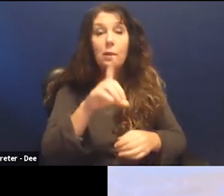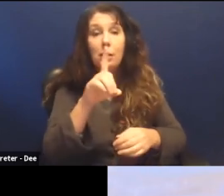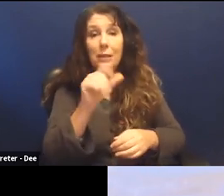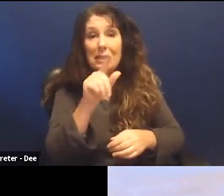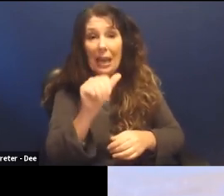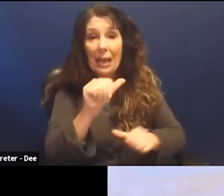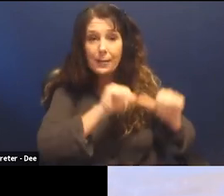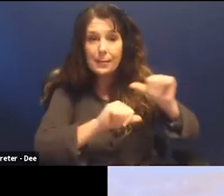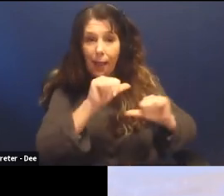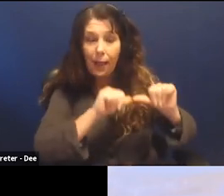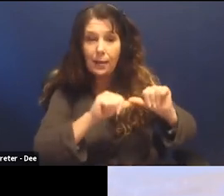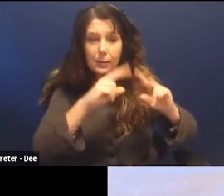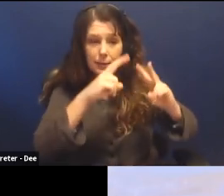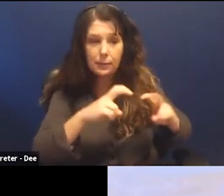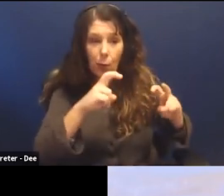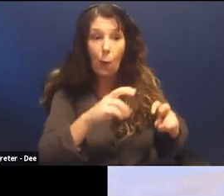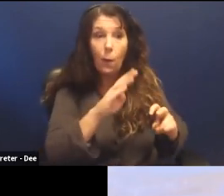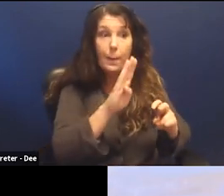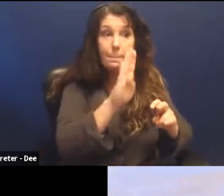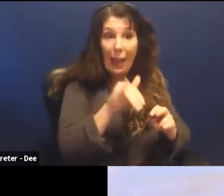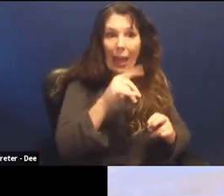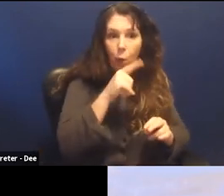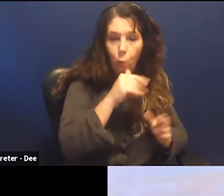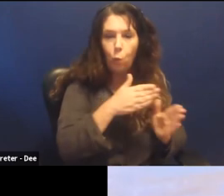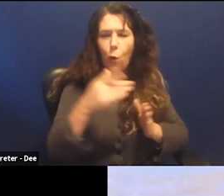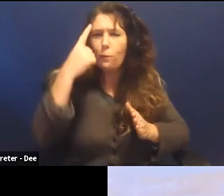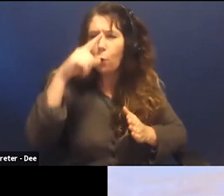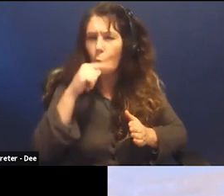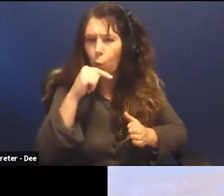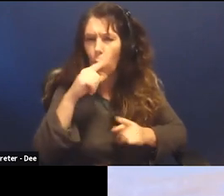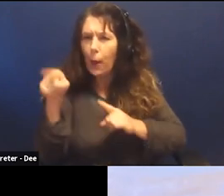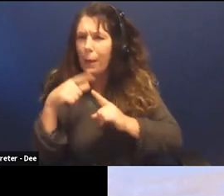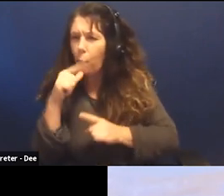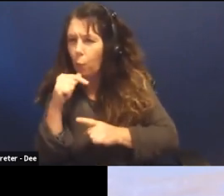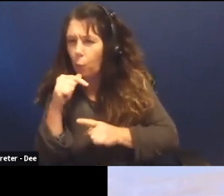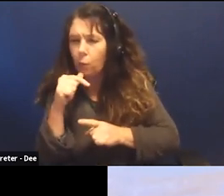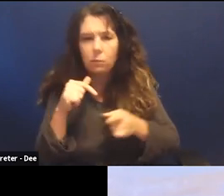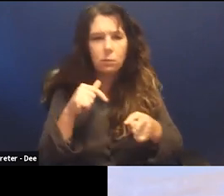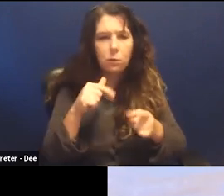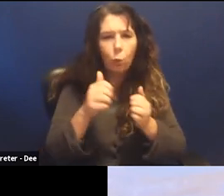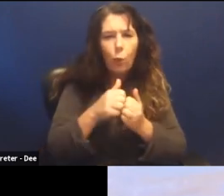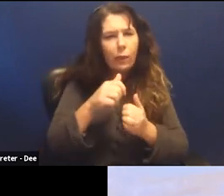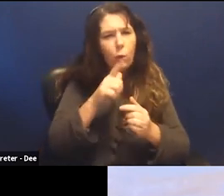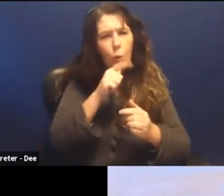Data Science, for whom data science about him. Data Science with whose values.